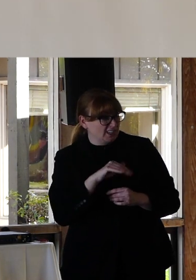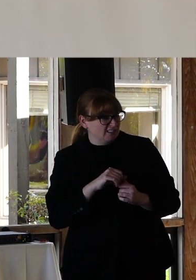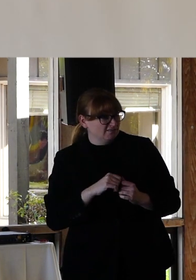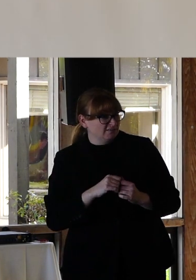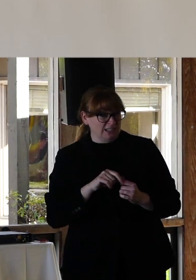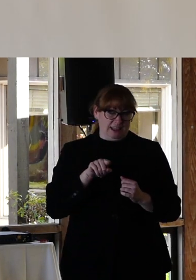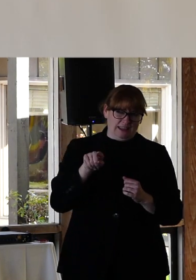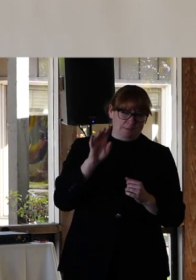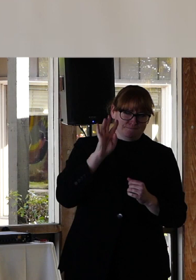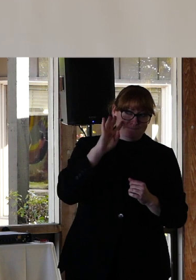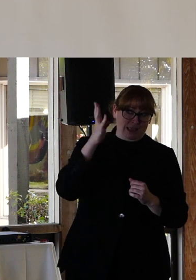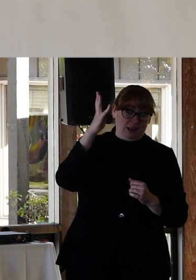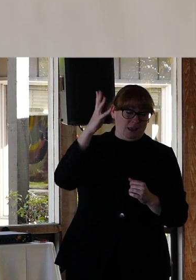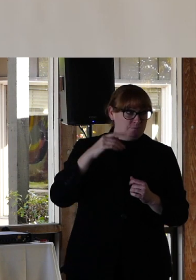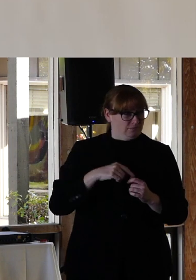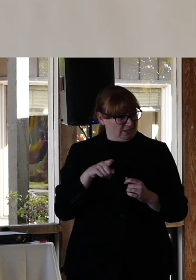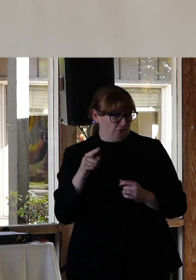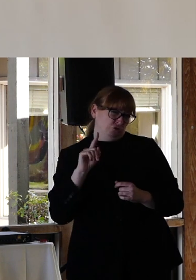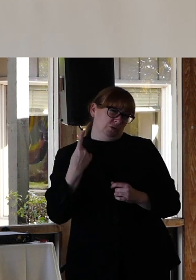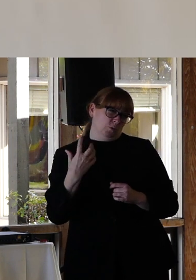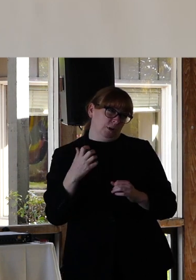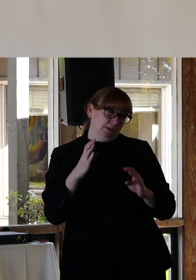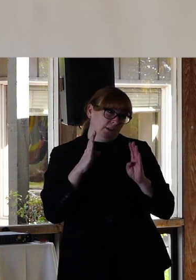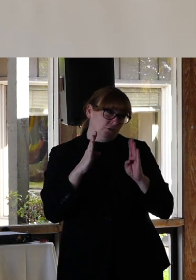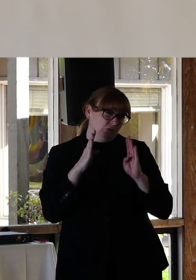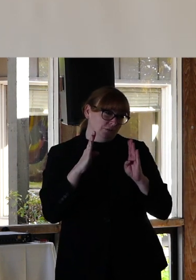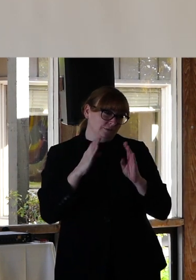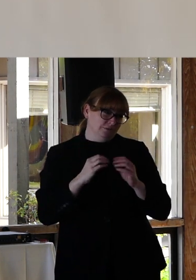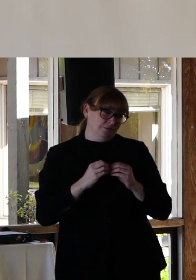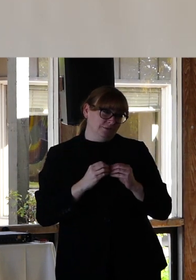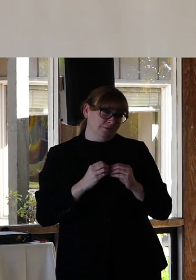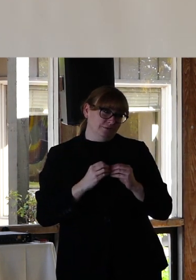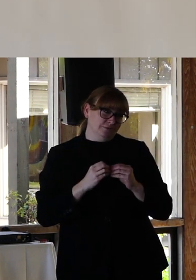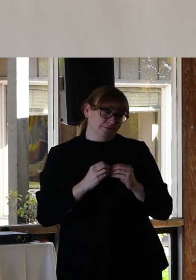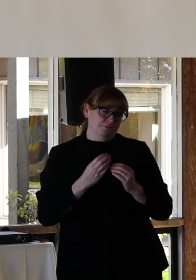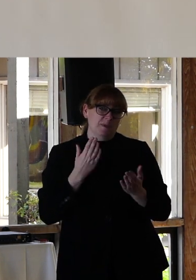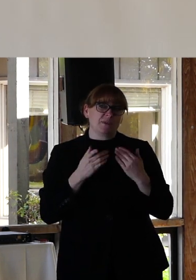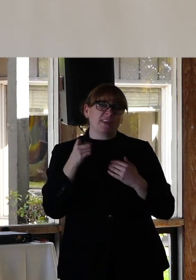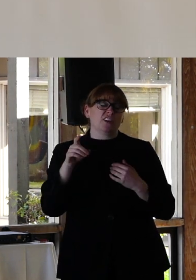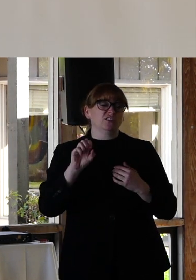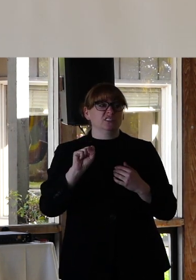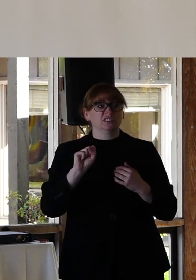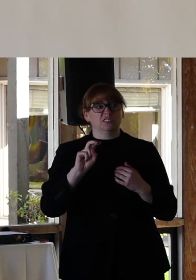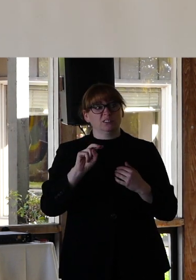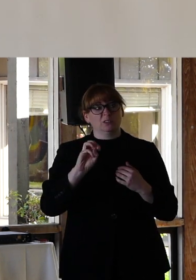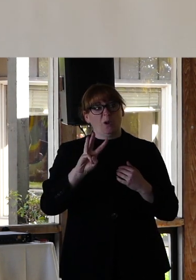Are they making it up ? Are they attention seeking ? Maybe they're a snowflake.